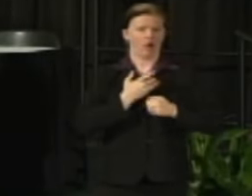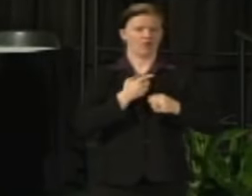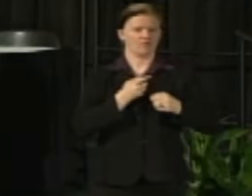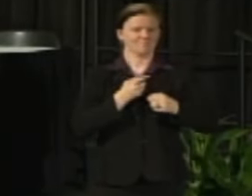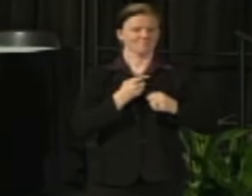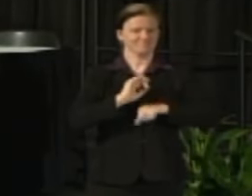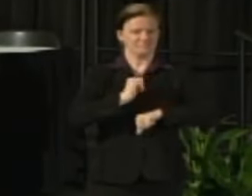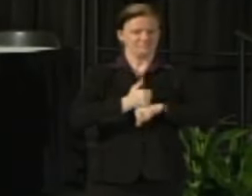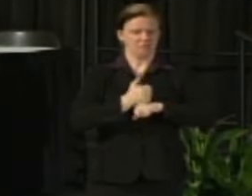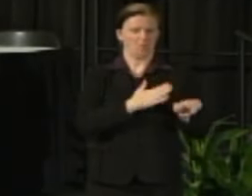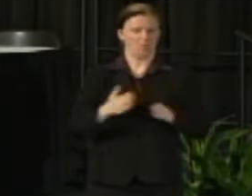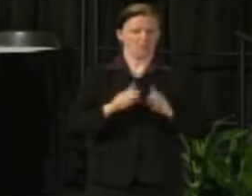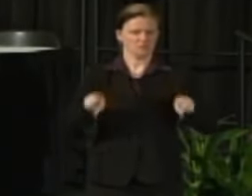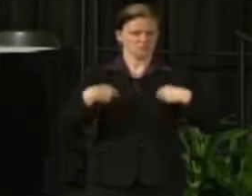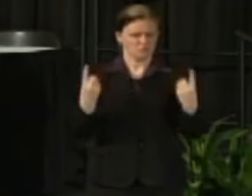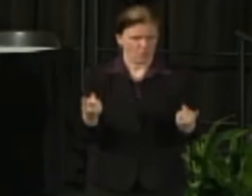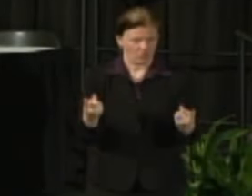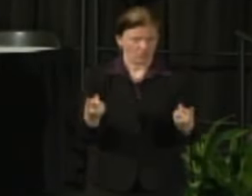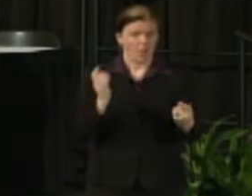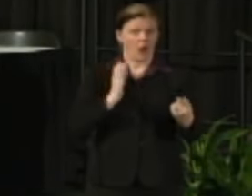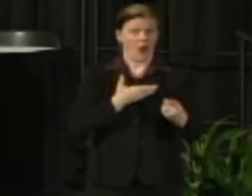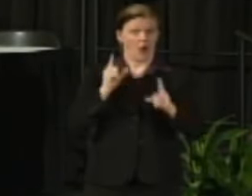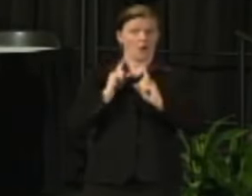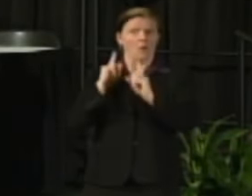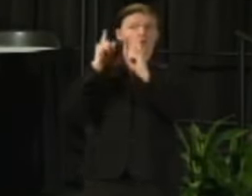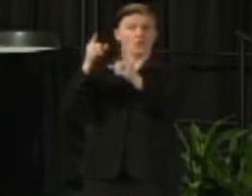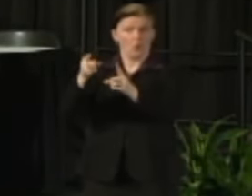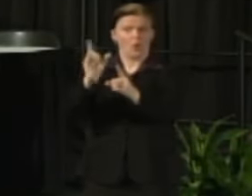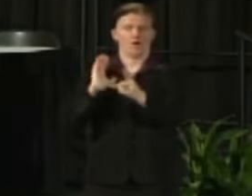and what we will be doing and further information for going forward.